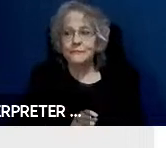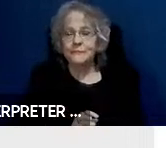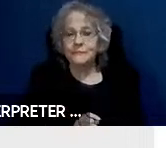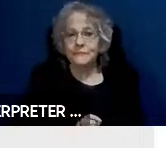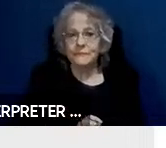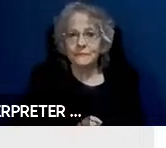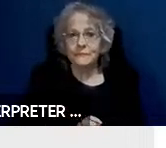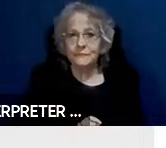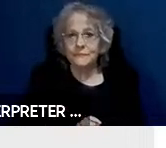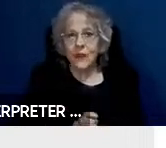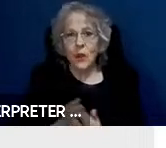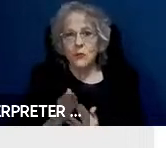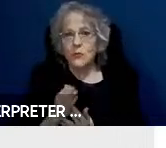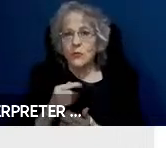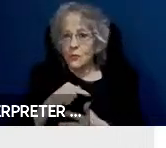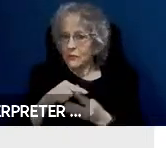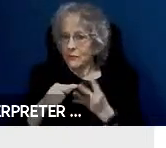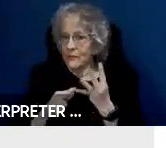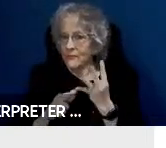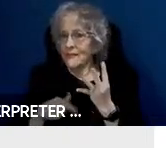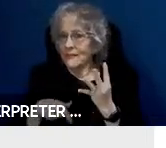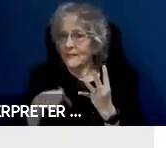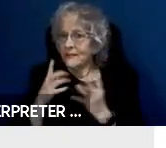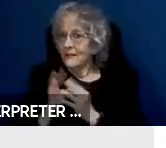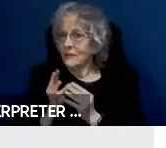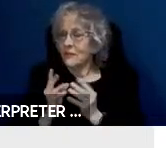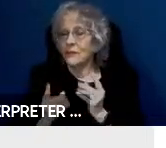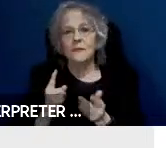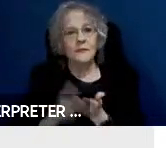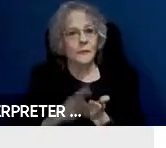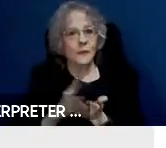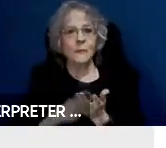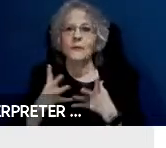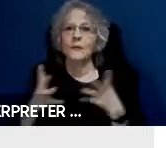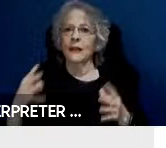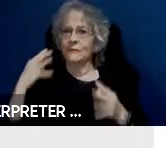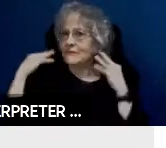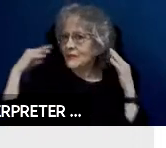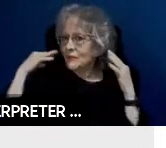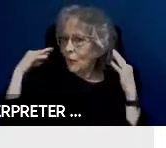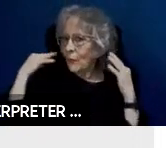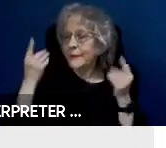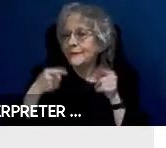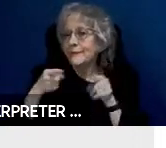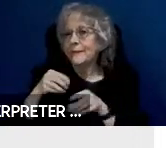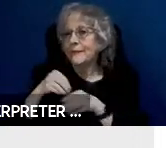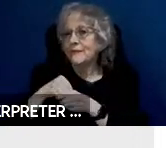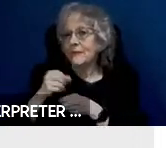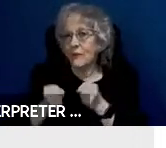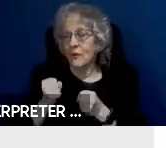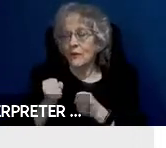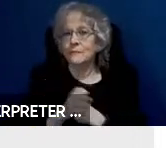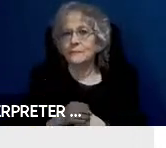sessions it sounds like there might be a lot of noise going on in the car. Which might include